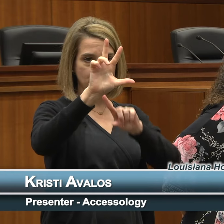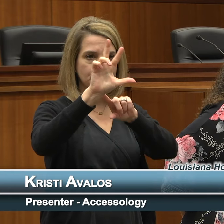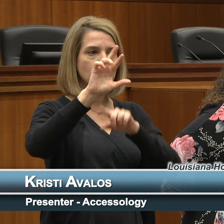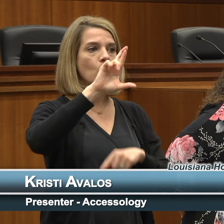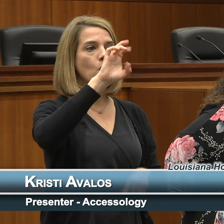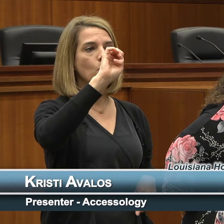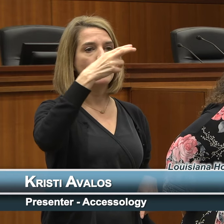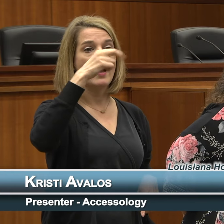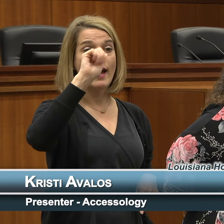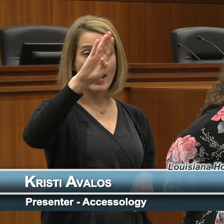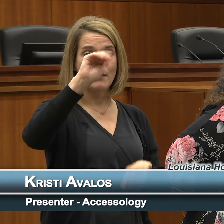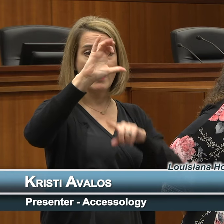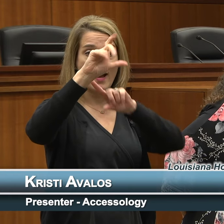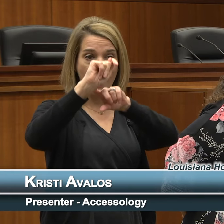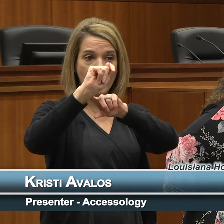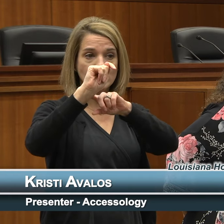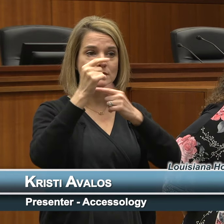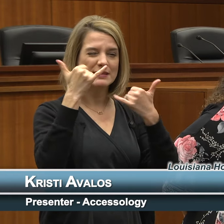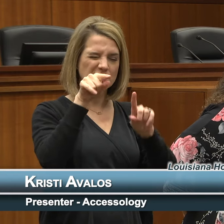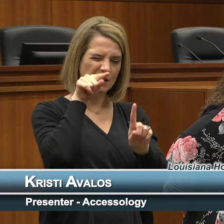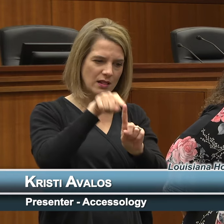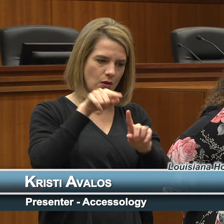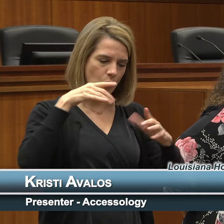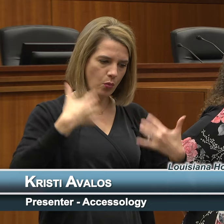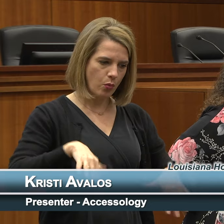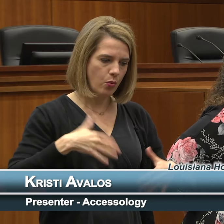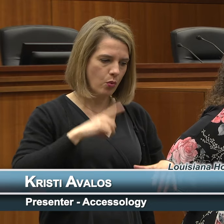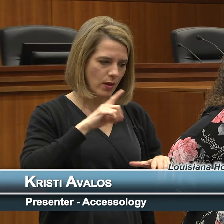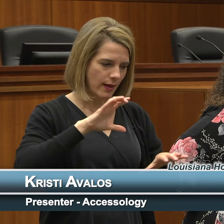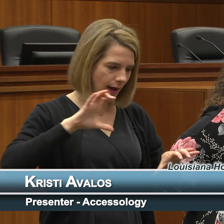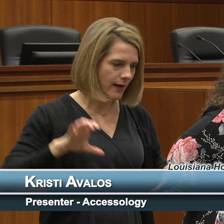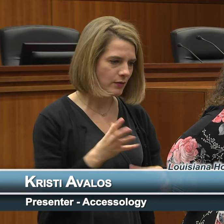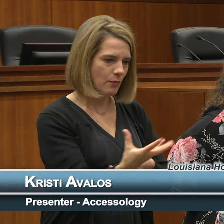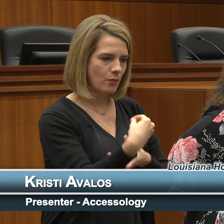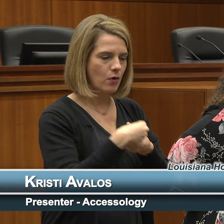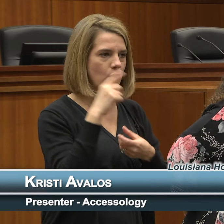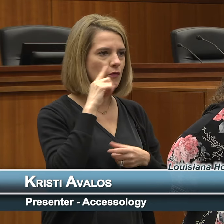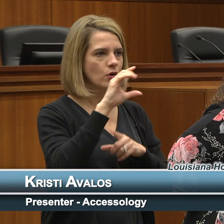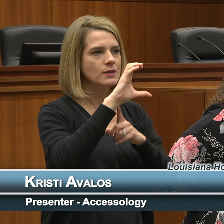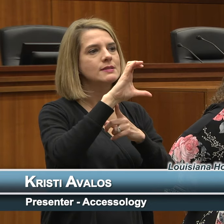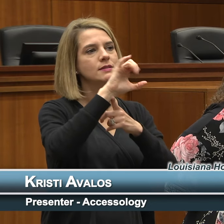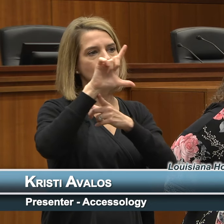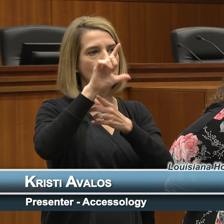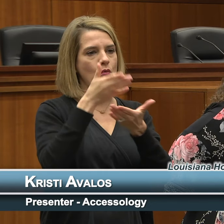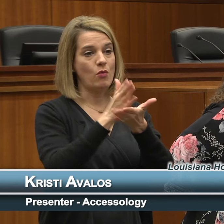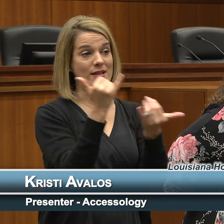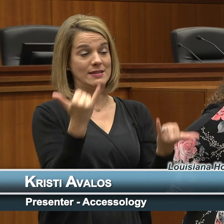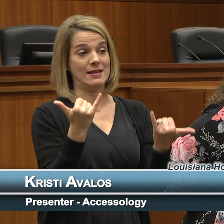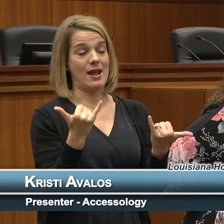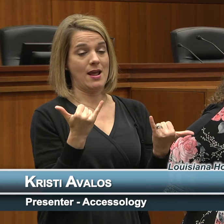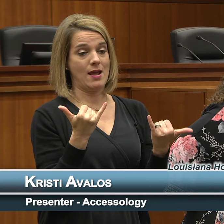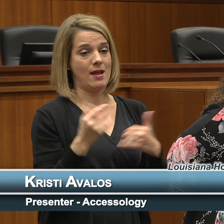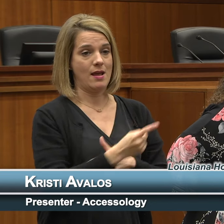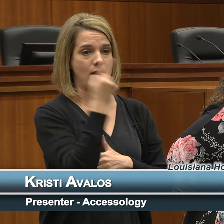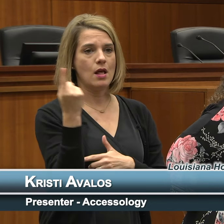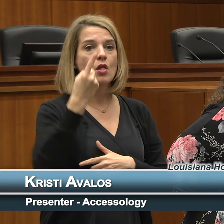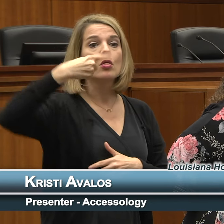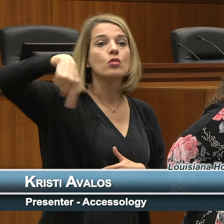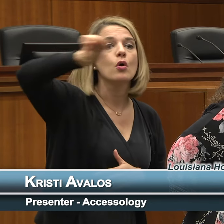is still a very active part of civil rights today. Those of you who represent